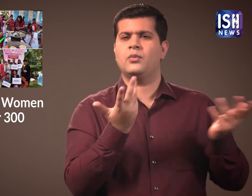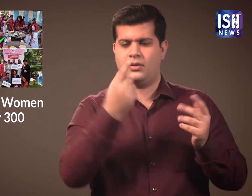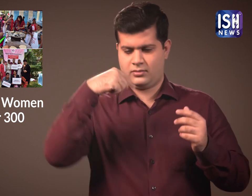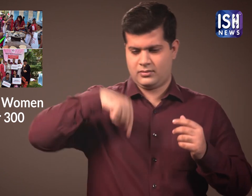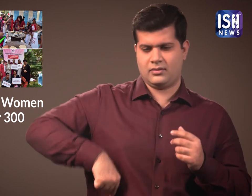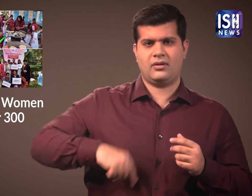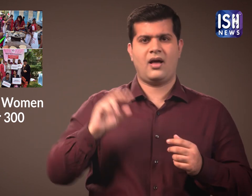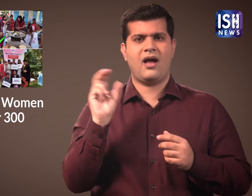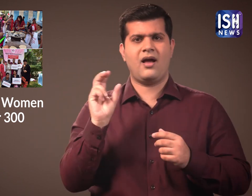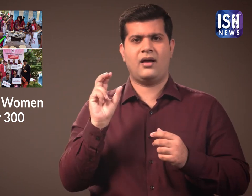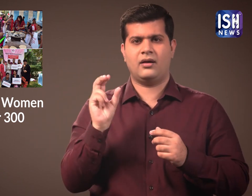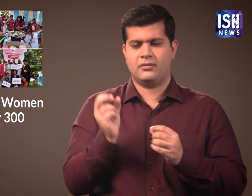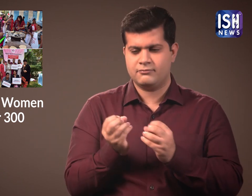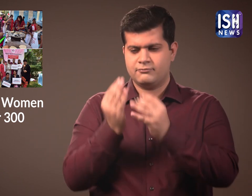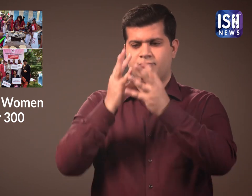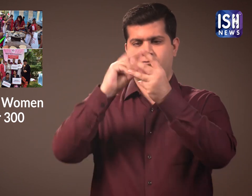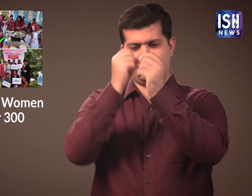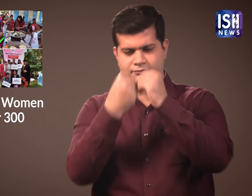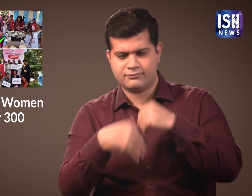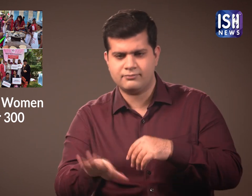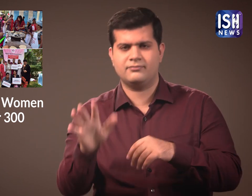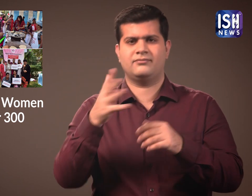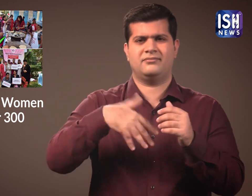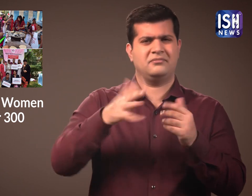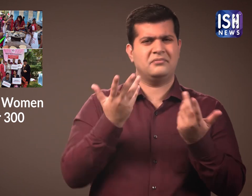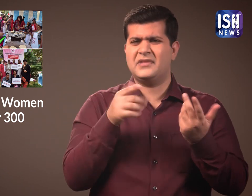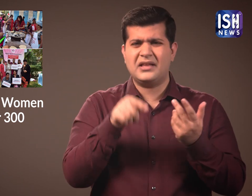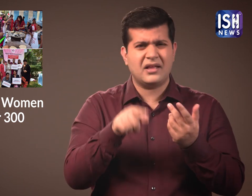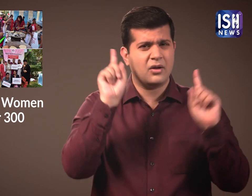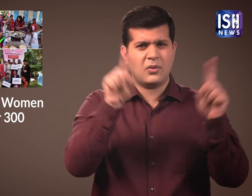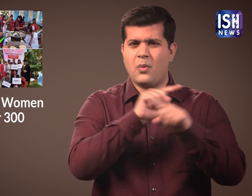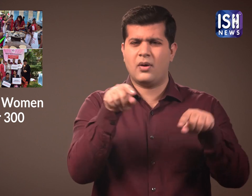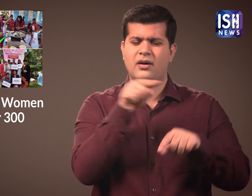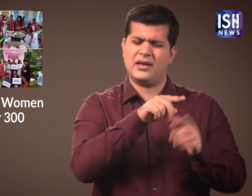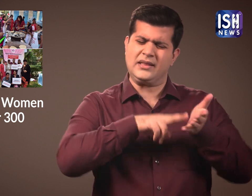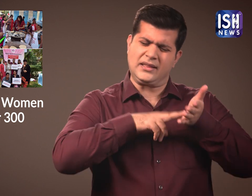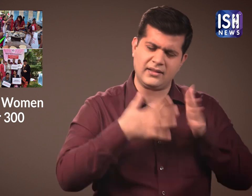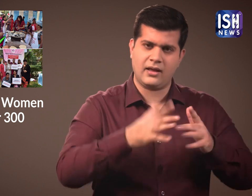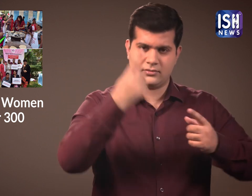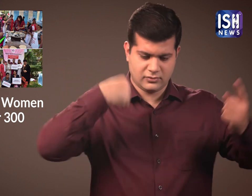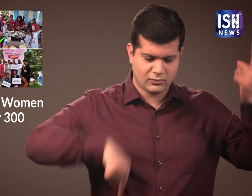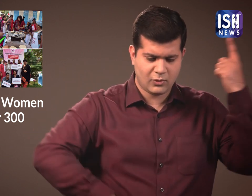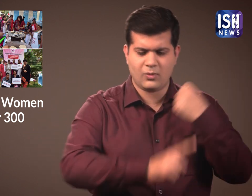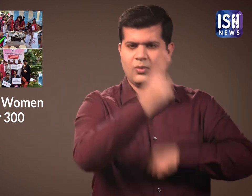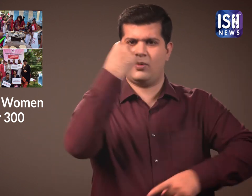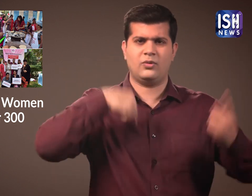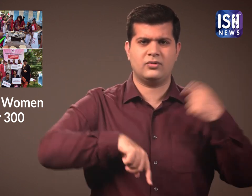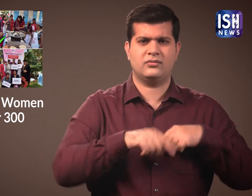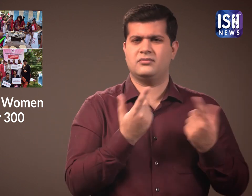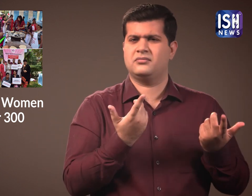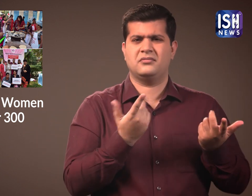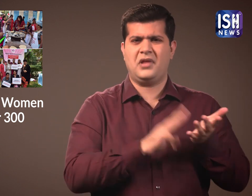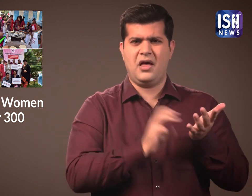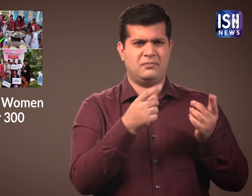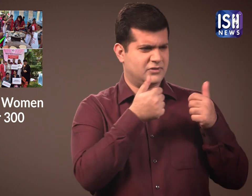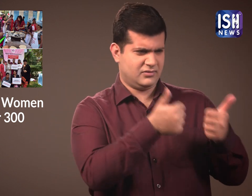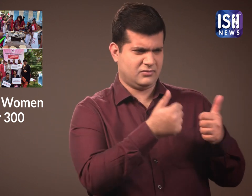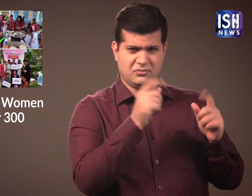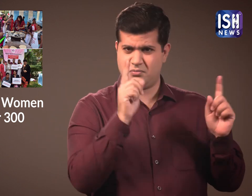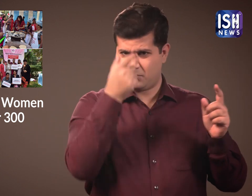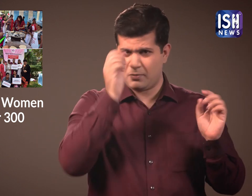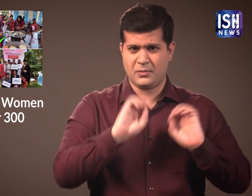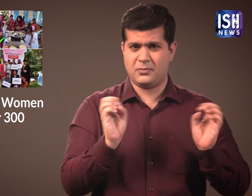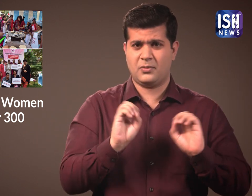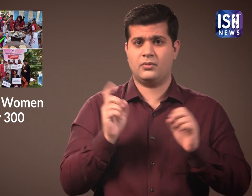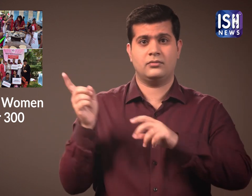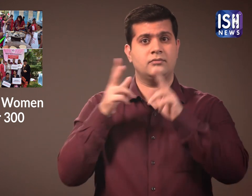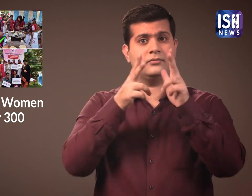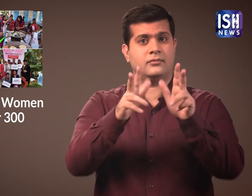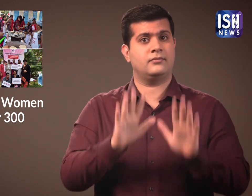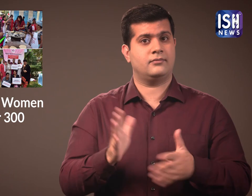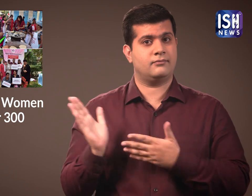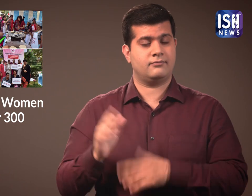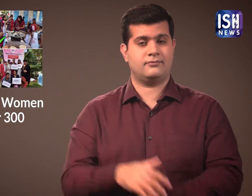It is release of the egg. Menstruation is a biological process in the body and there is nothing wrong with it.